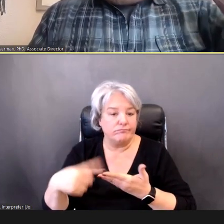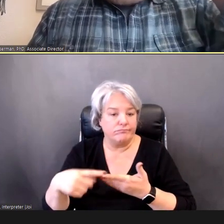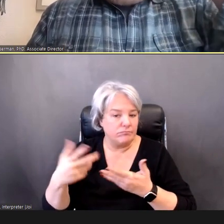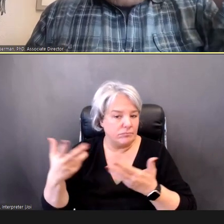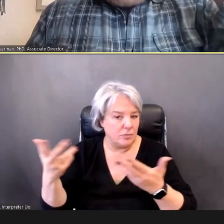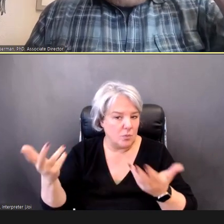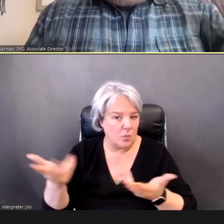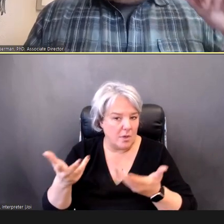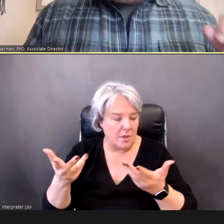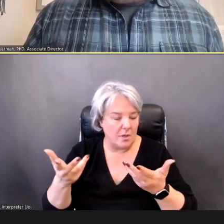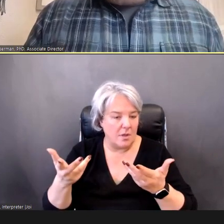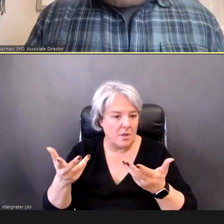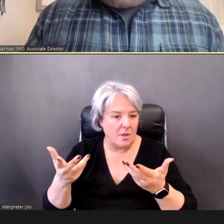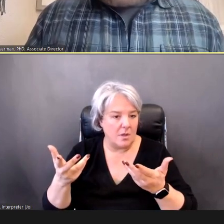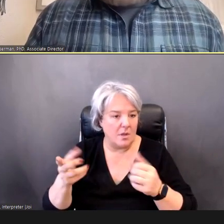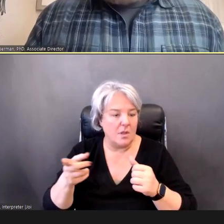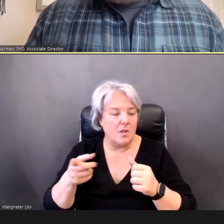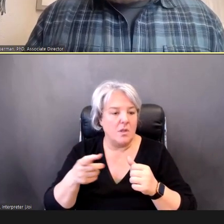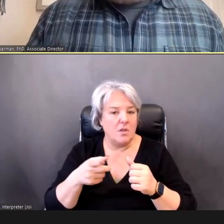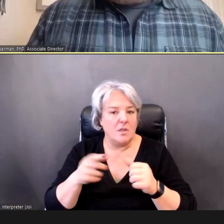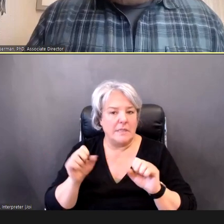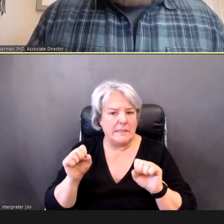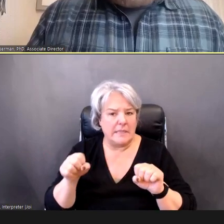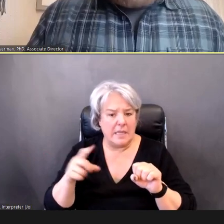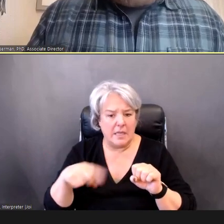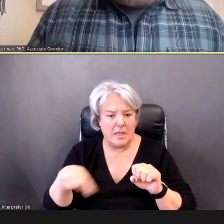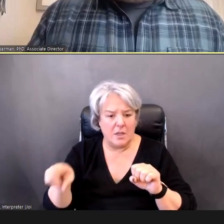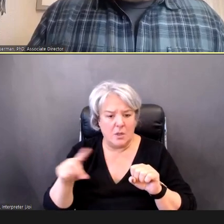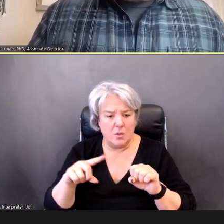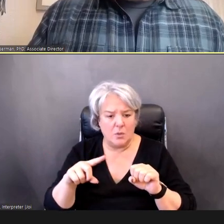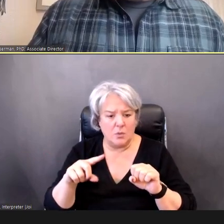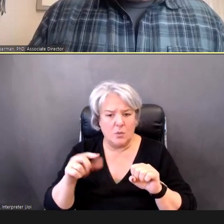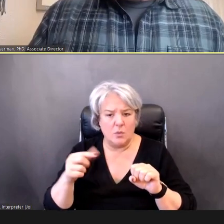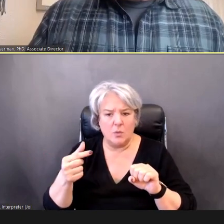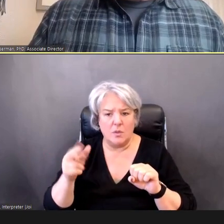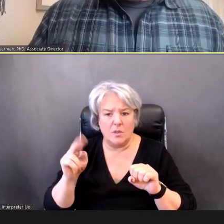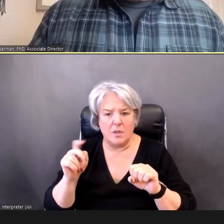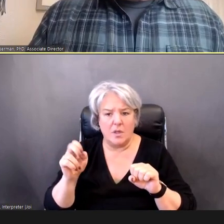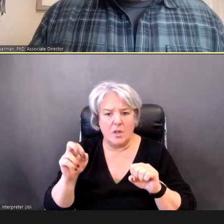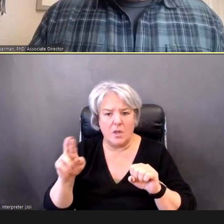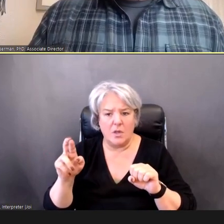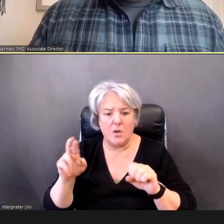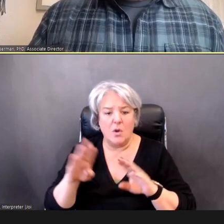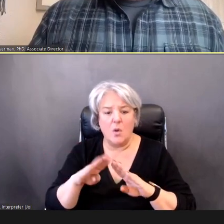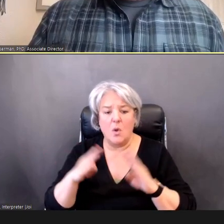So, -- can you, Gunnar, make the Q&A field available for us now?